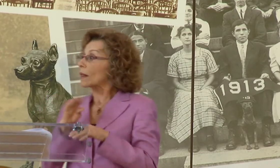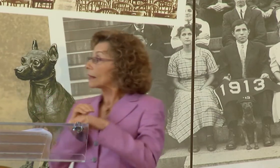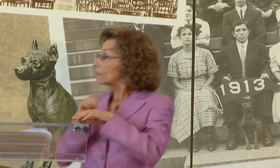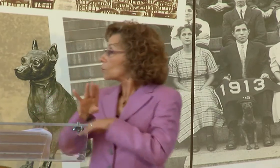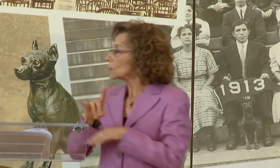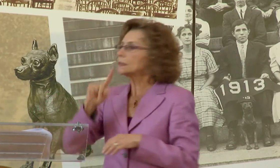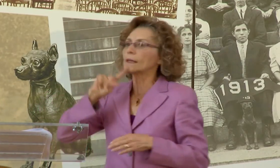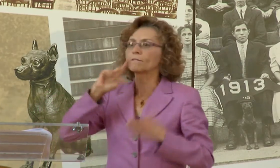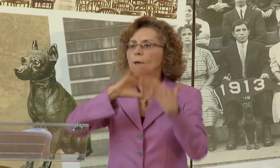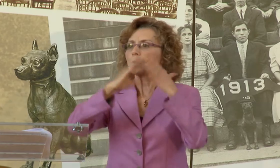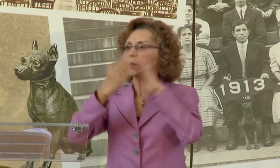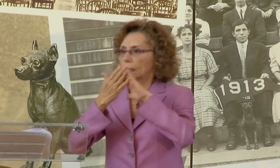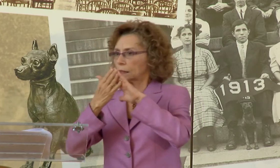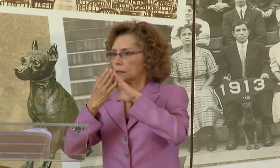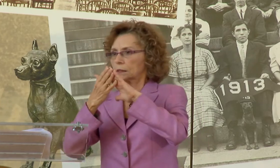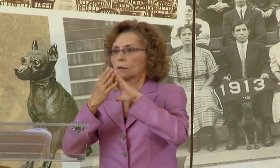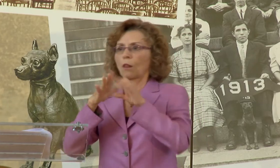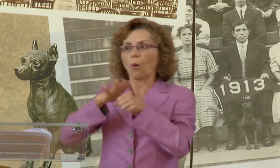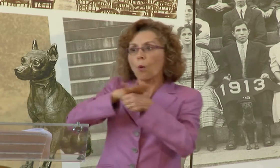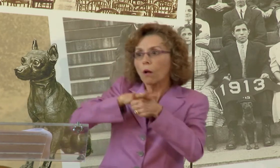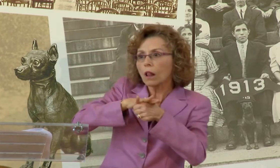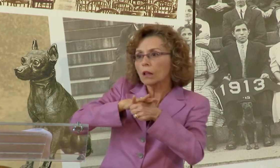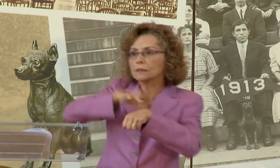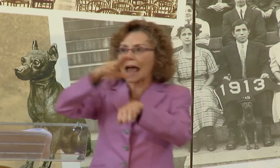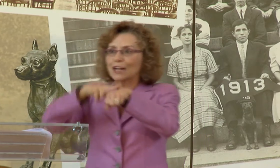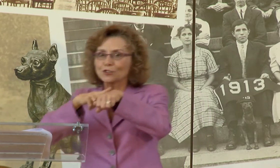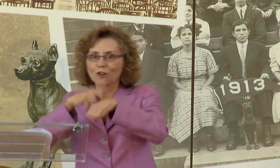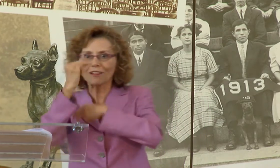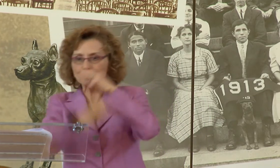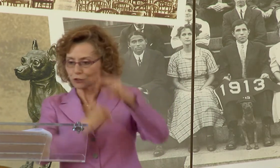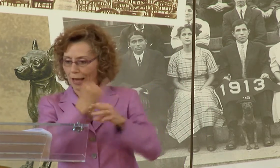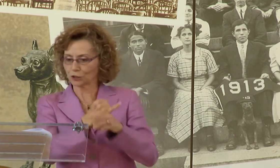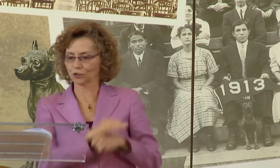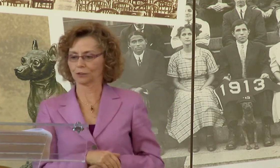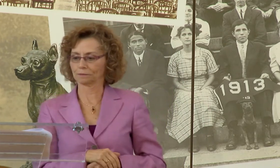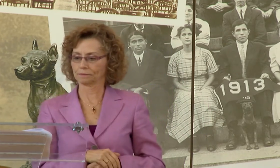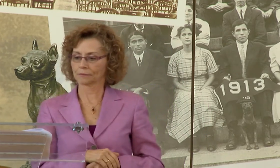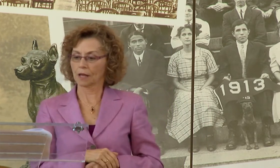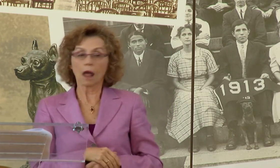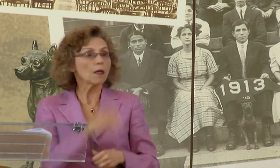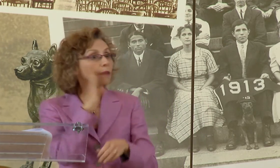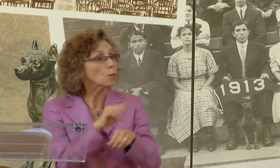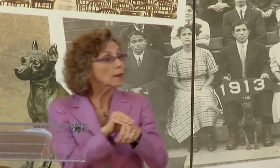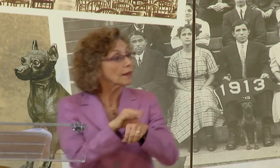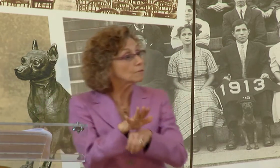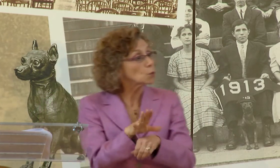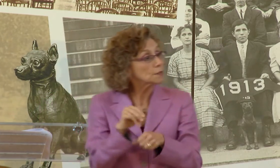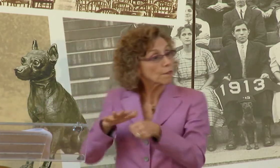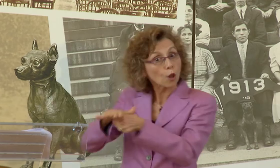HE THEY WILL INFLUENCE THE DEAF COMMUNITY BOTH LOCAL, NATIONAL AND INTERNATIONAL DEAF COMMUNITIES.